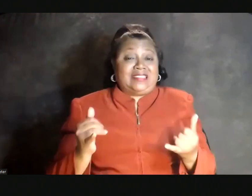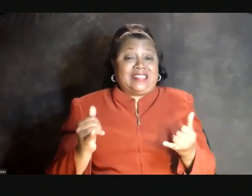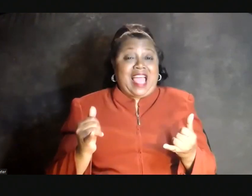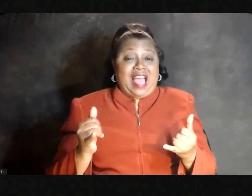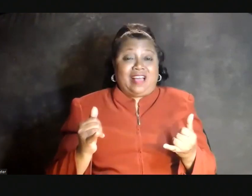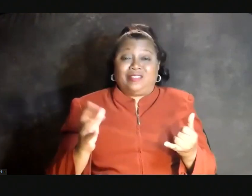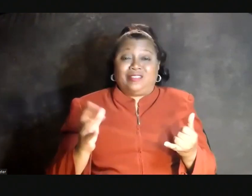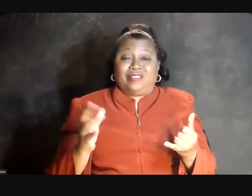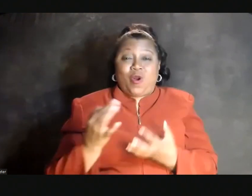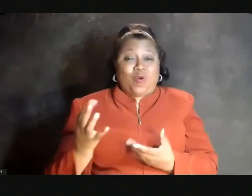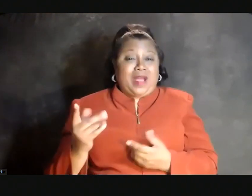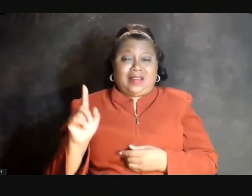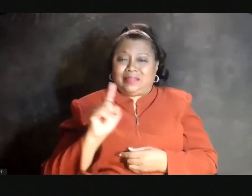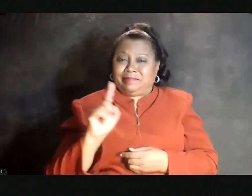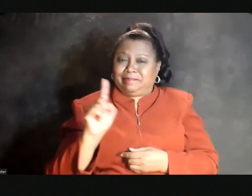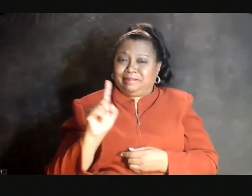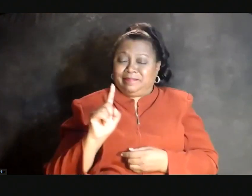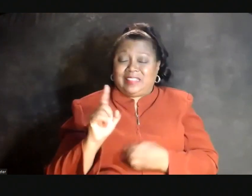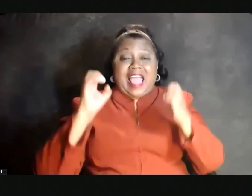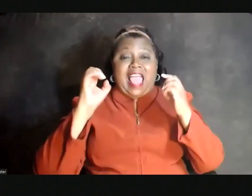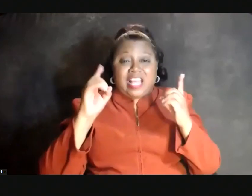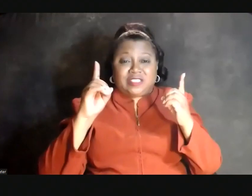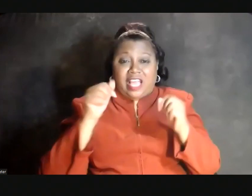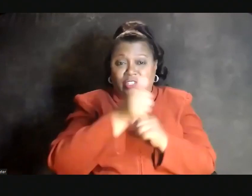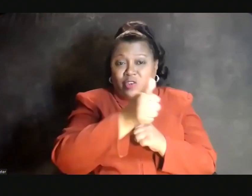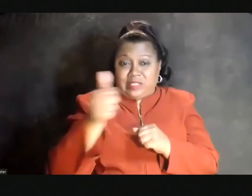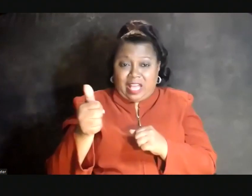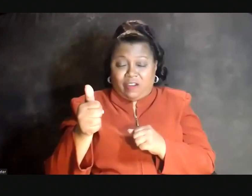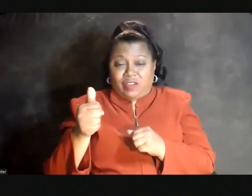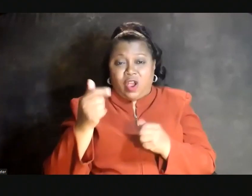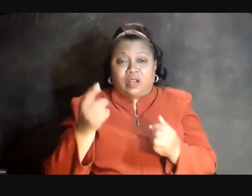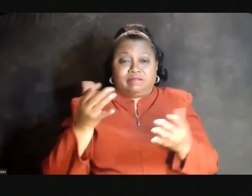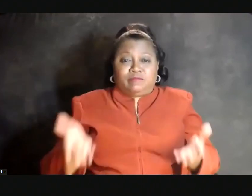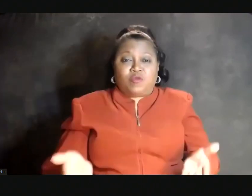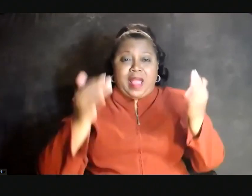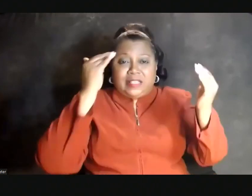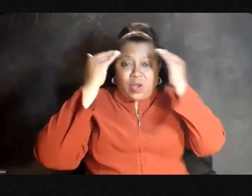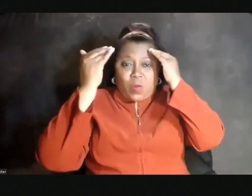No more waiting. Educate yourself. Raise awareness.